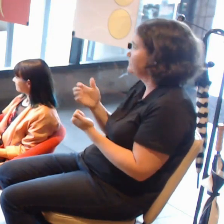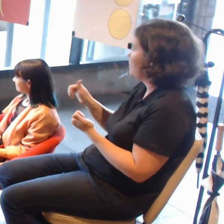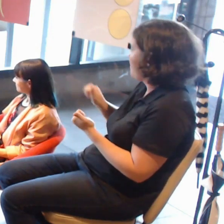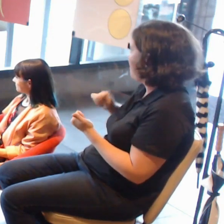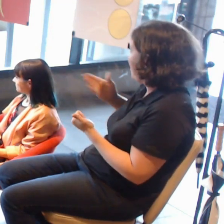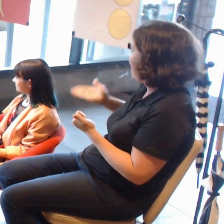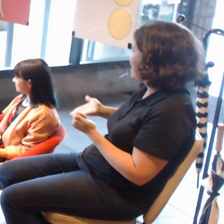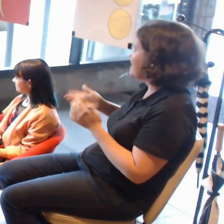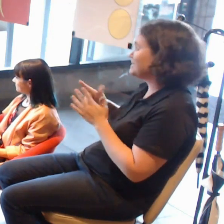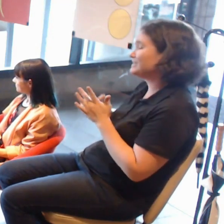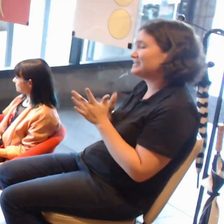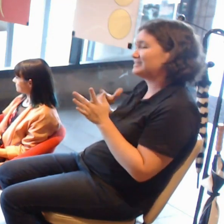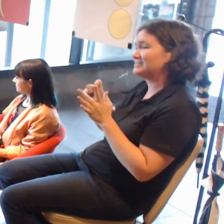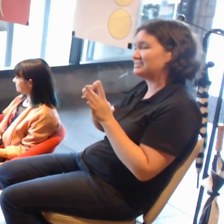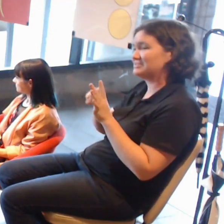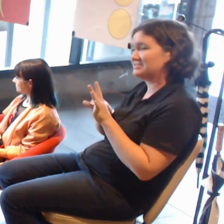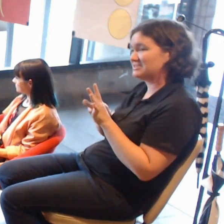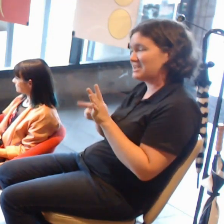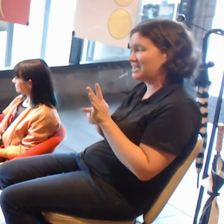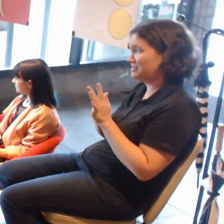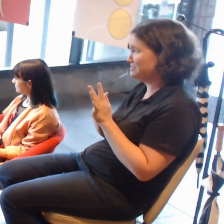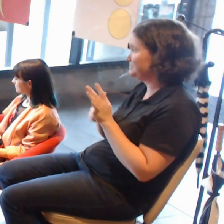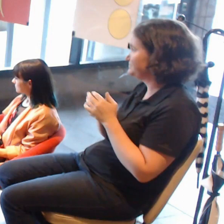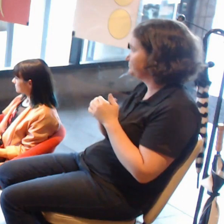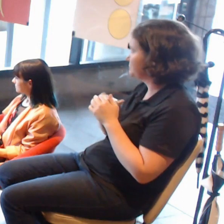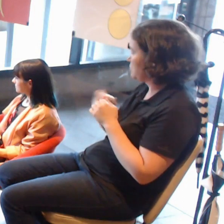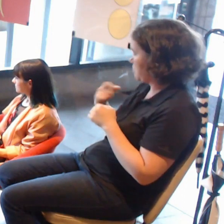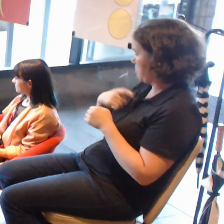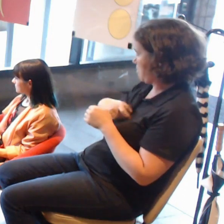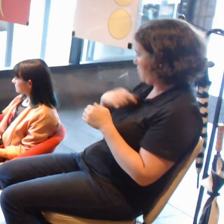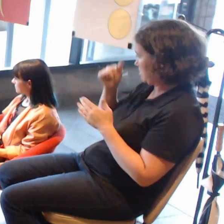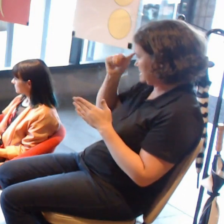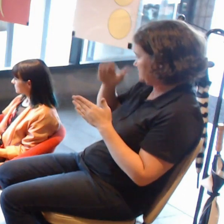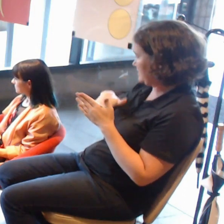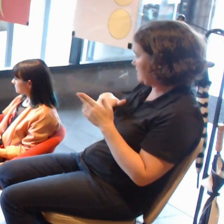Both in your personal experience and your work with the NGA,